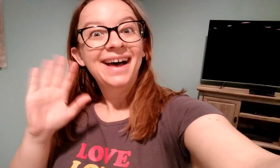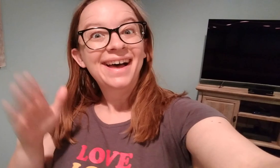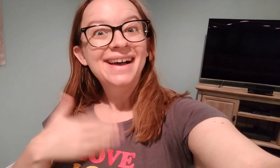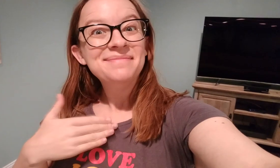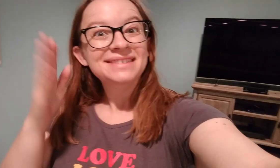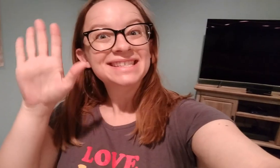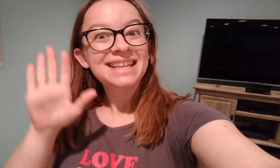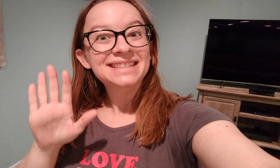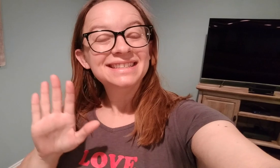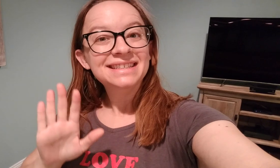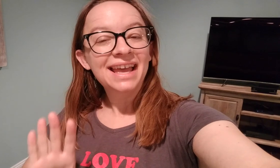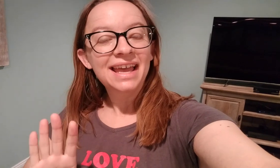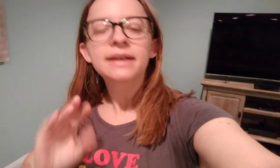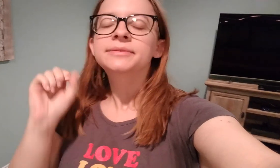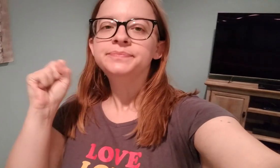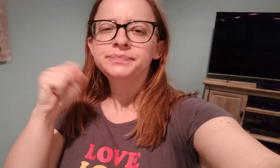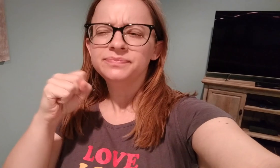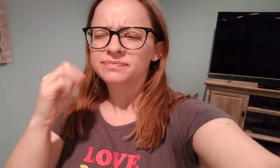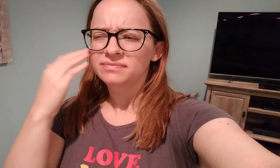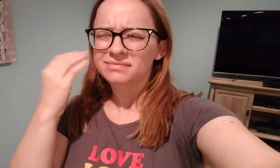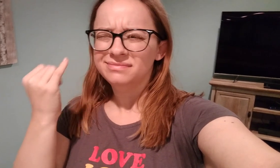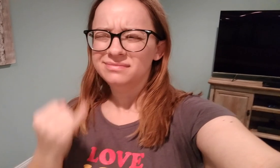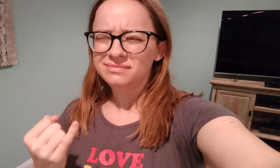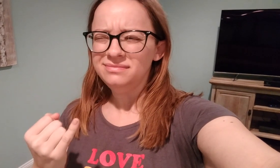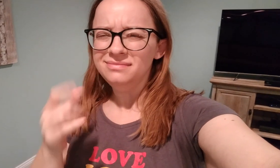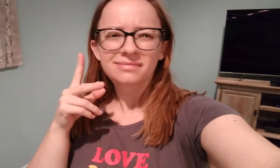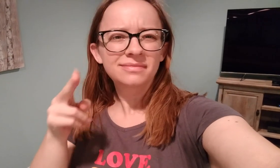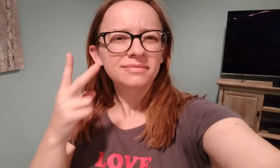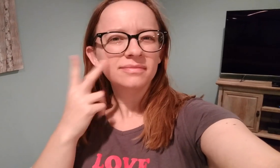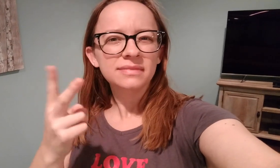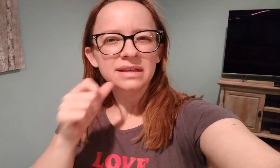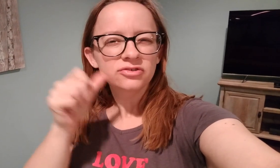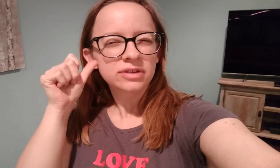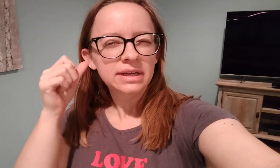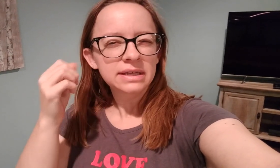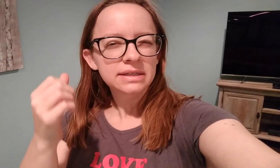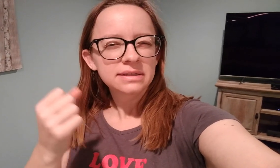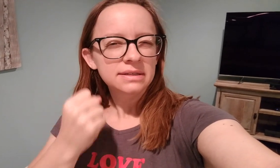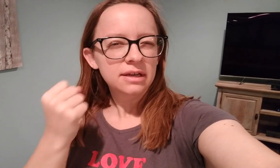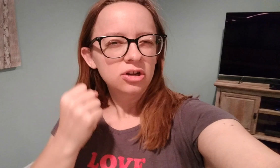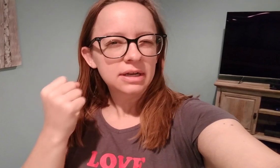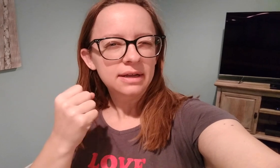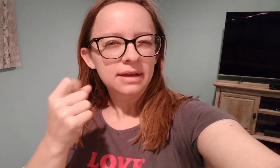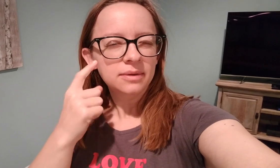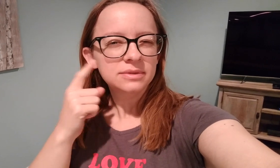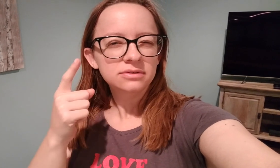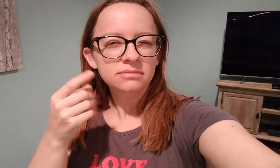Hello, happy Sunday! I think the last clip you saw was yesterday.